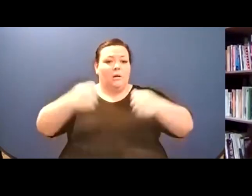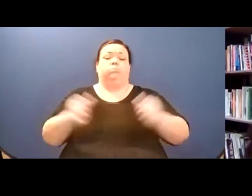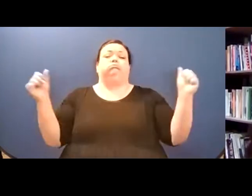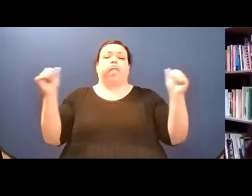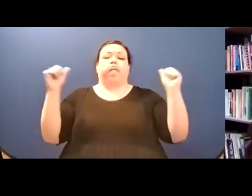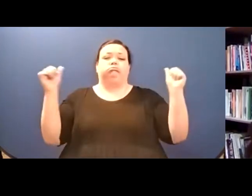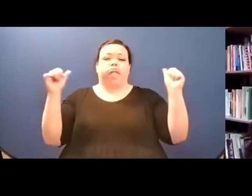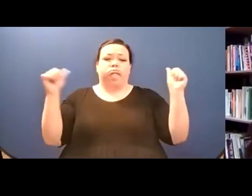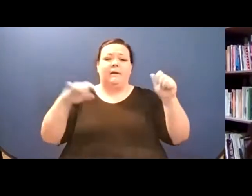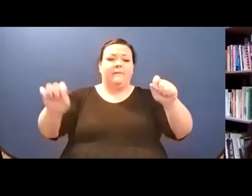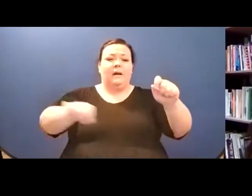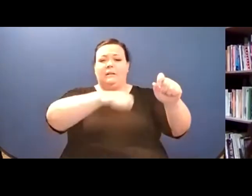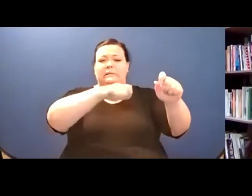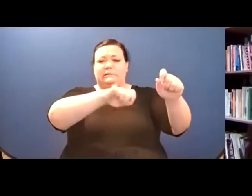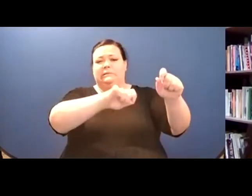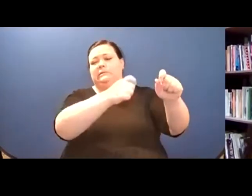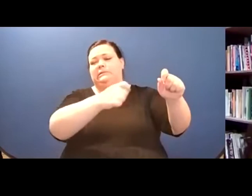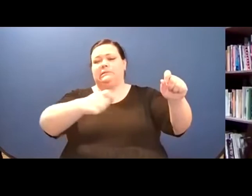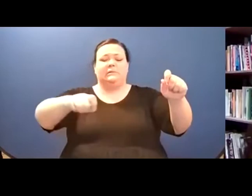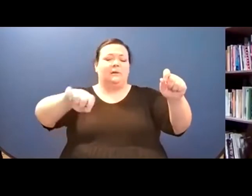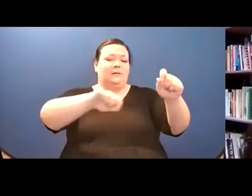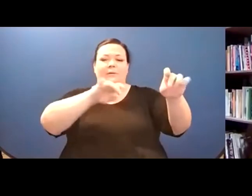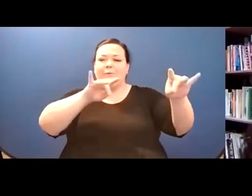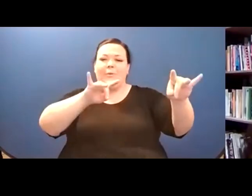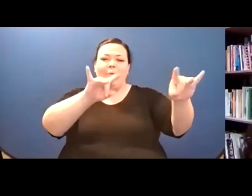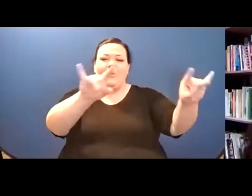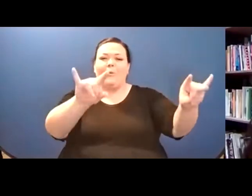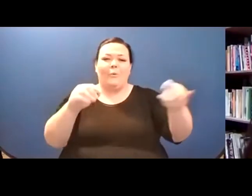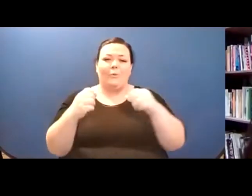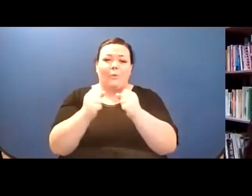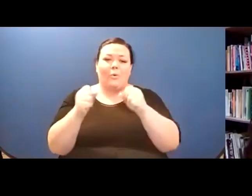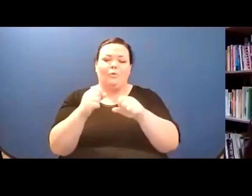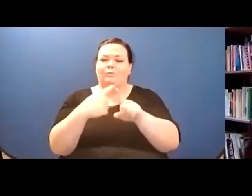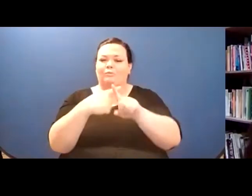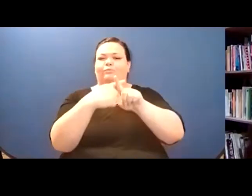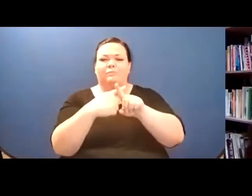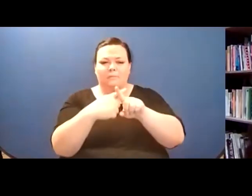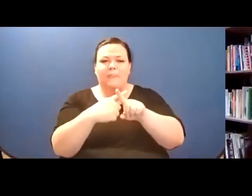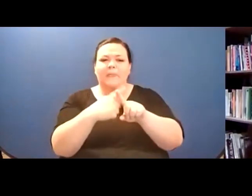turnip./ That was some vegetable-colored sky toward which stupefied you grew./